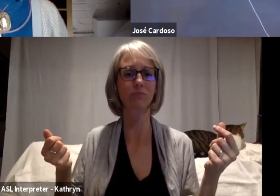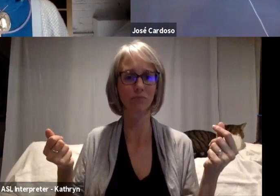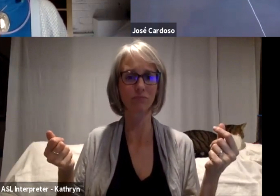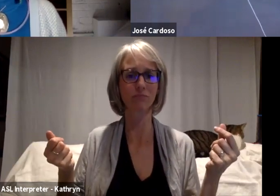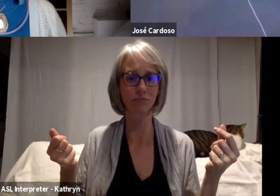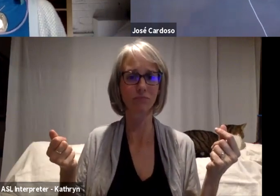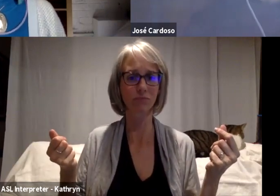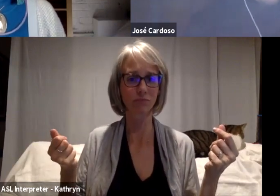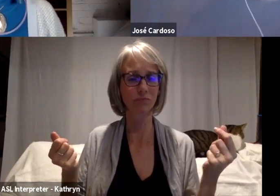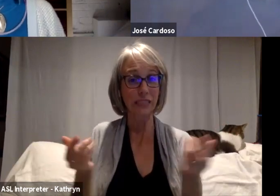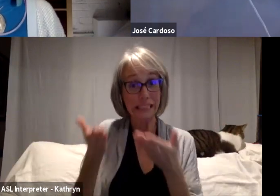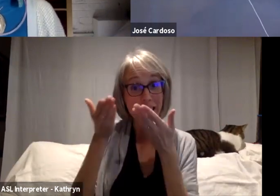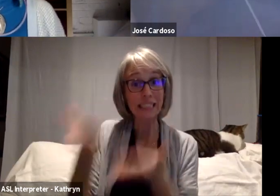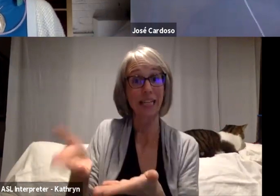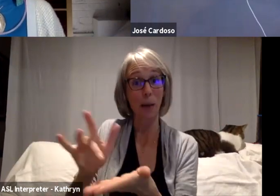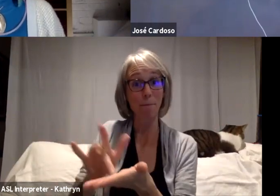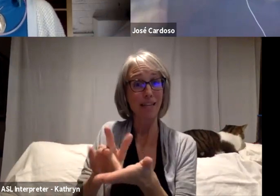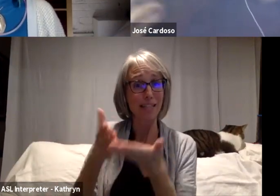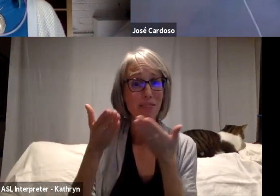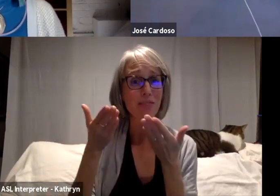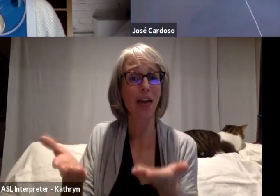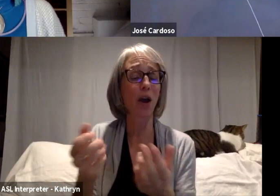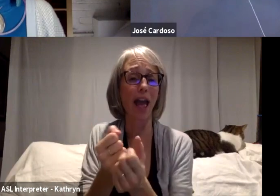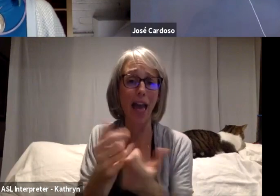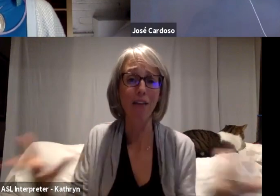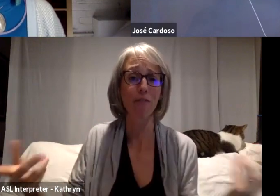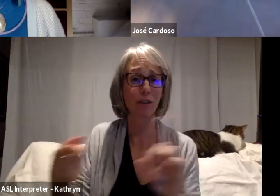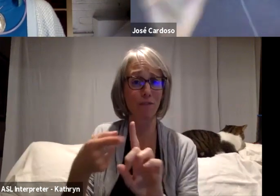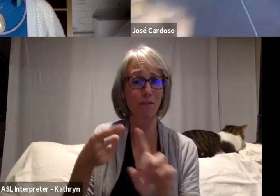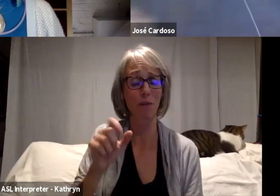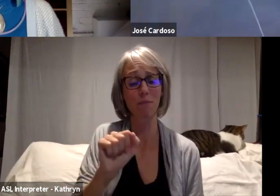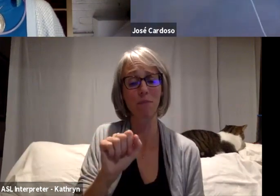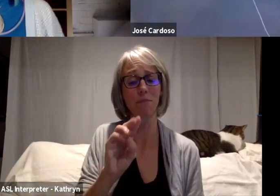the medicine is very good. They have such big knowledge for everything,